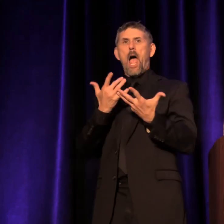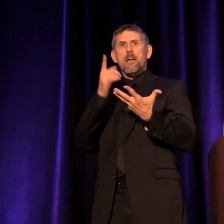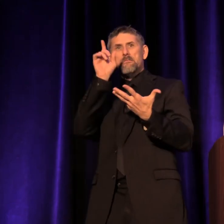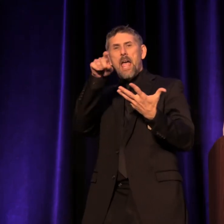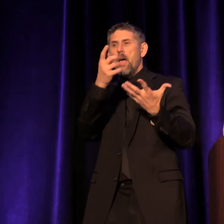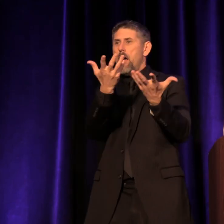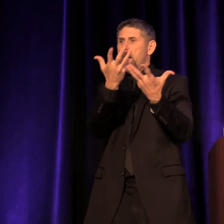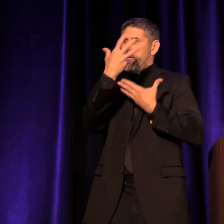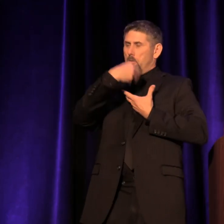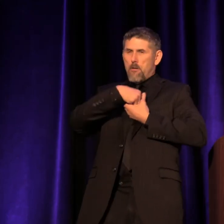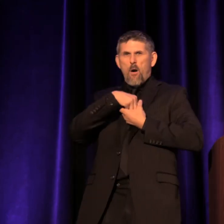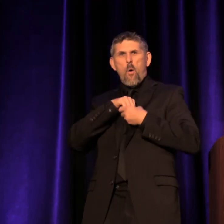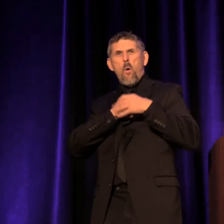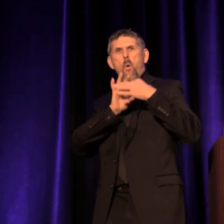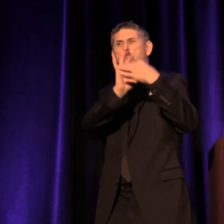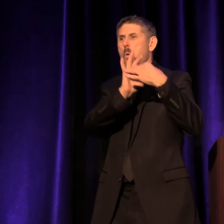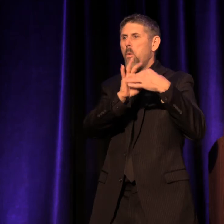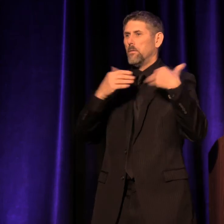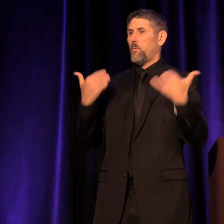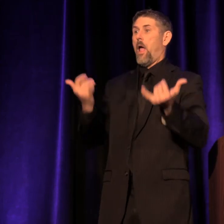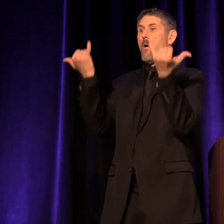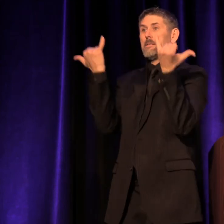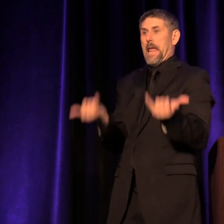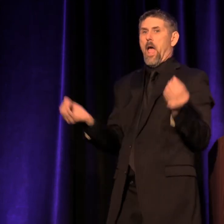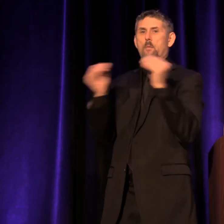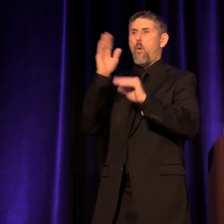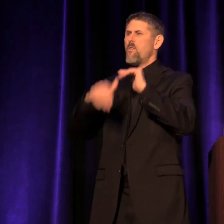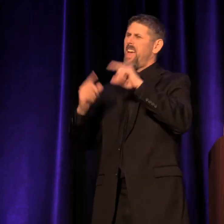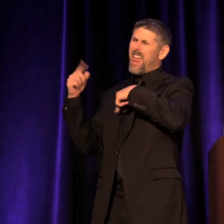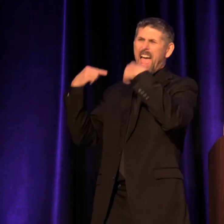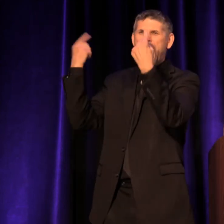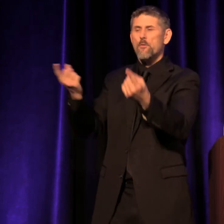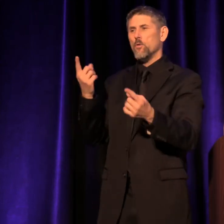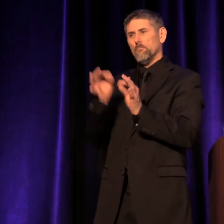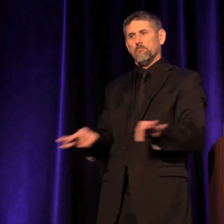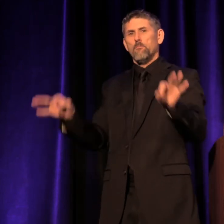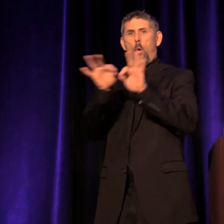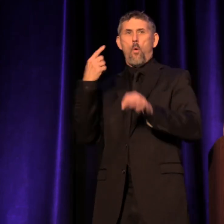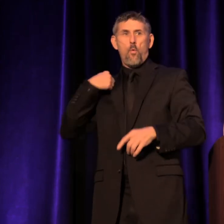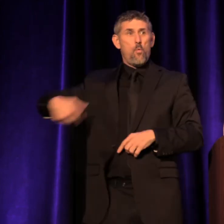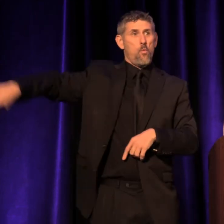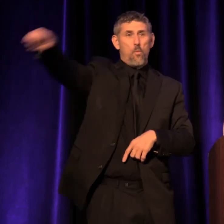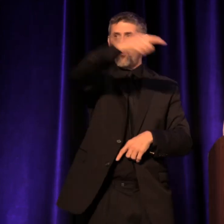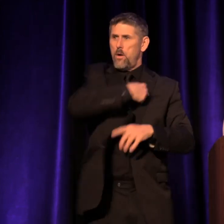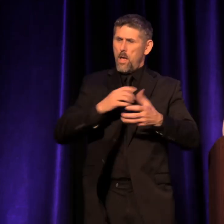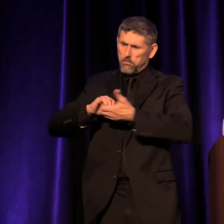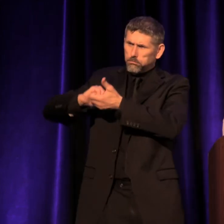And now, more than ever, it is important that we come together in our communities